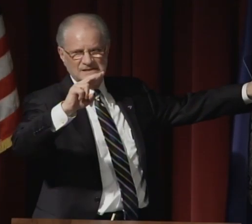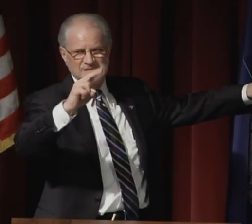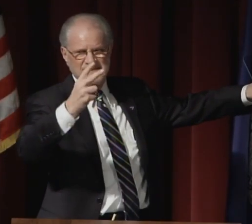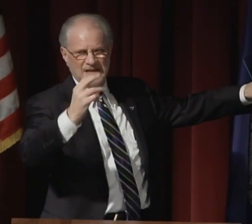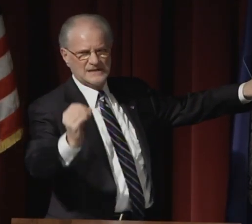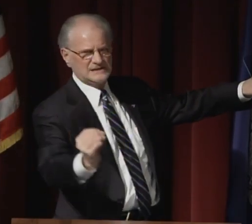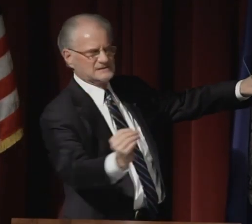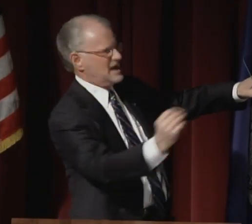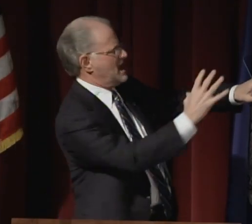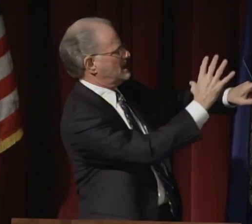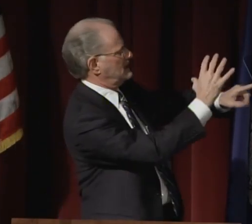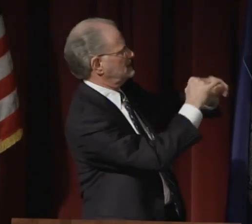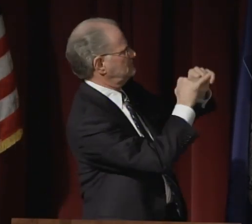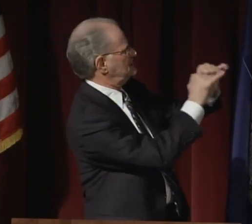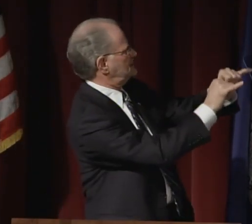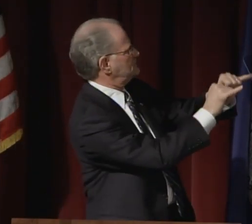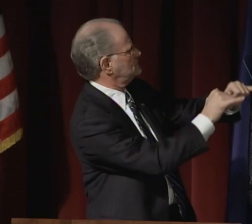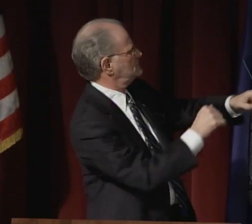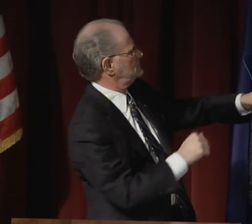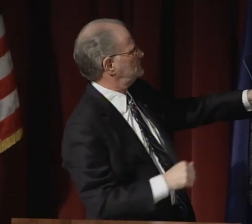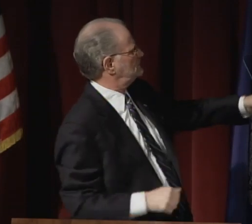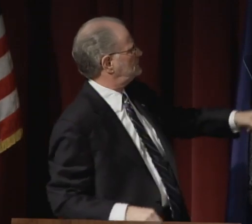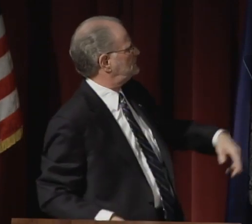The second slide please.